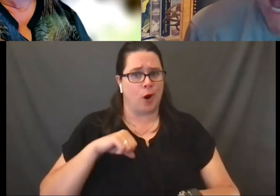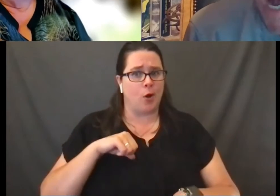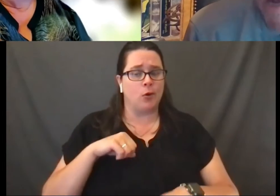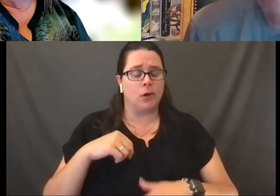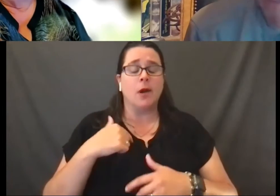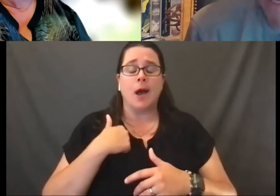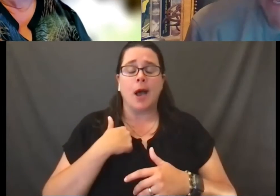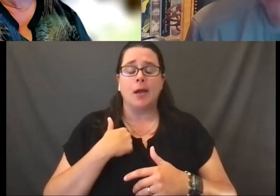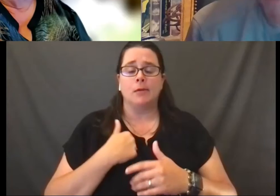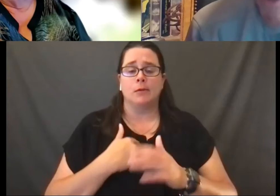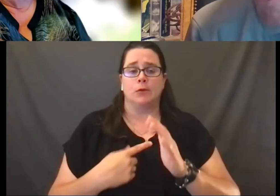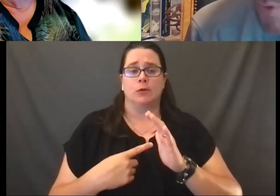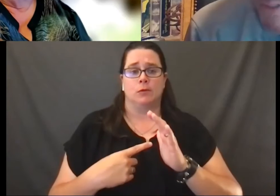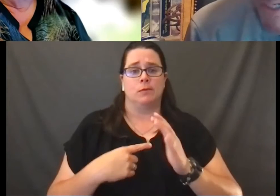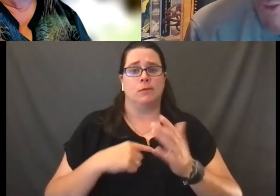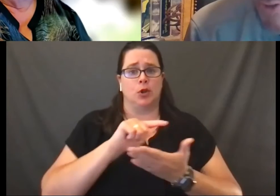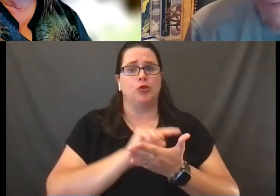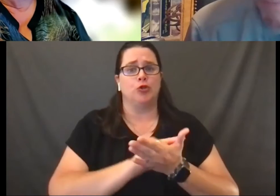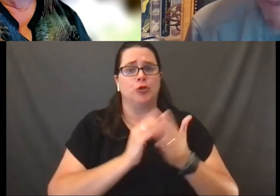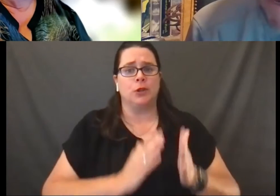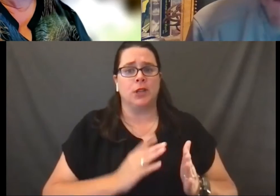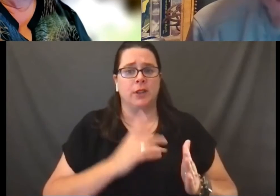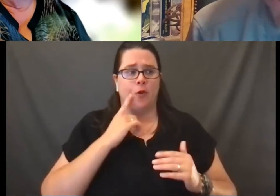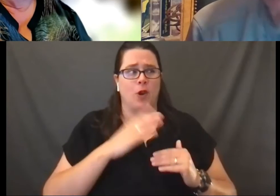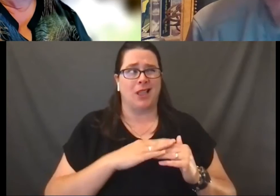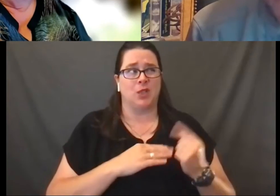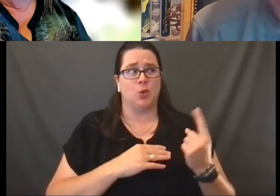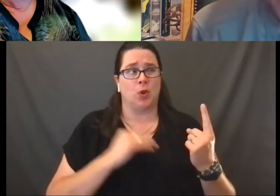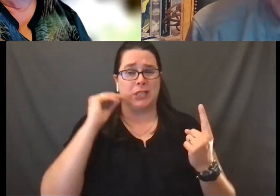at least one teacher and maybe a larger group